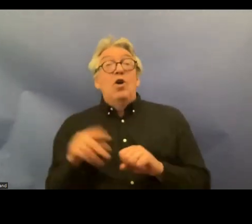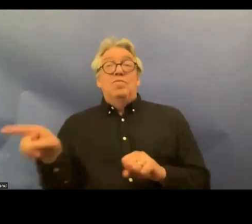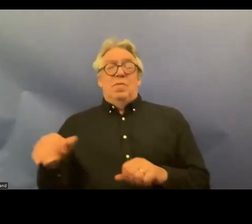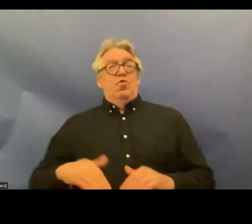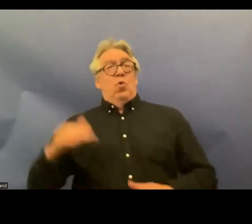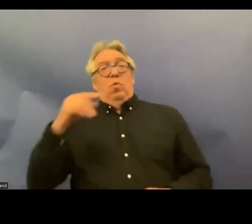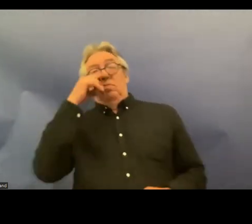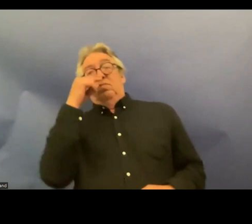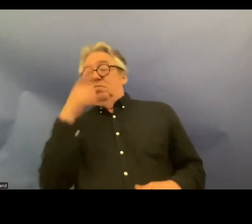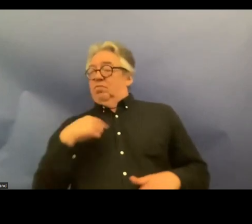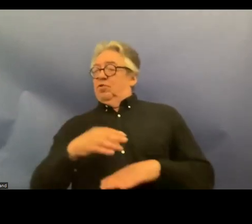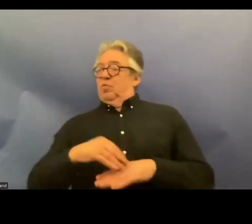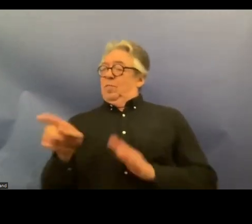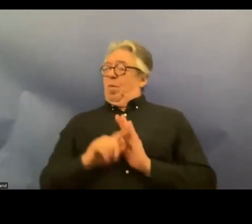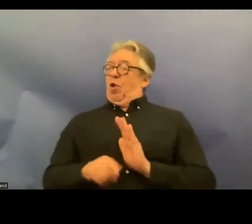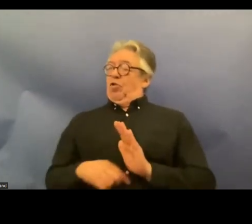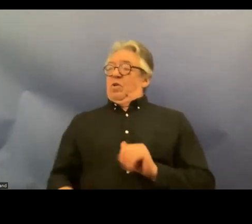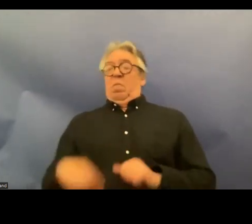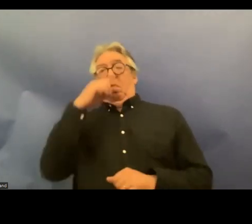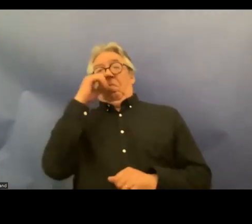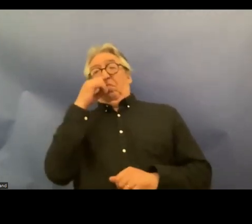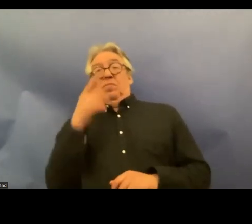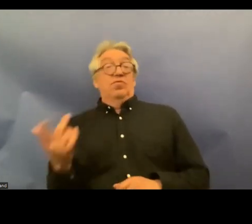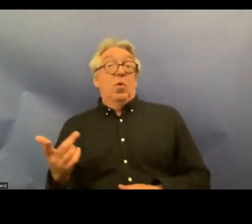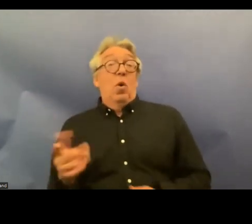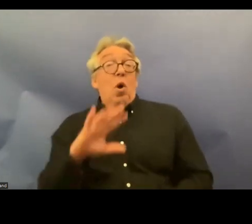reality and as a consequence the conclusions were made that we don't need